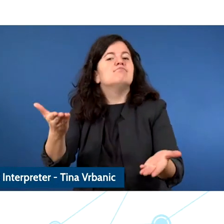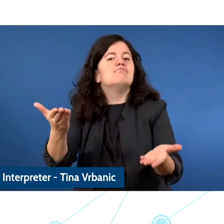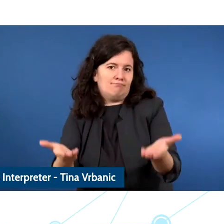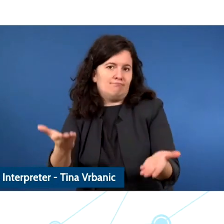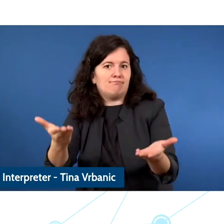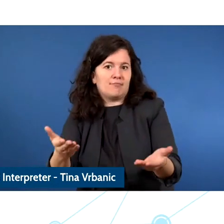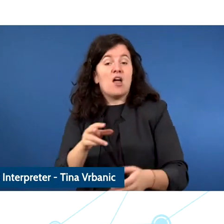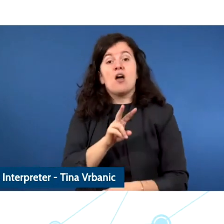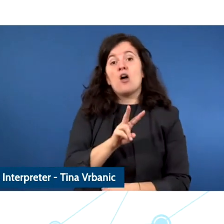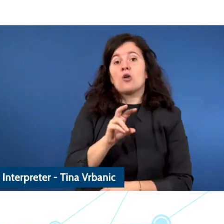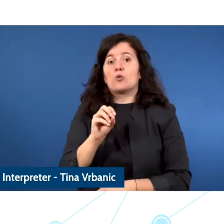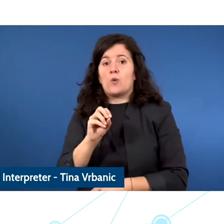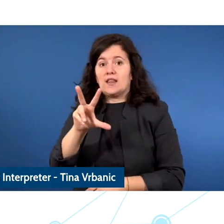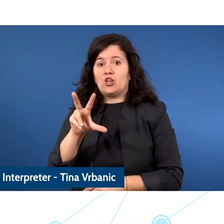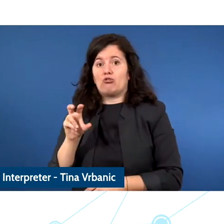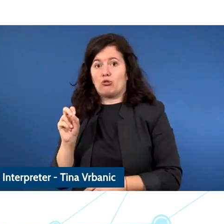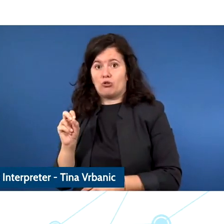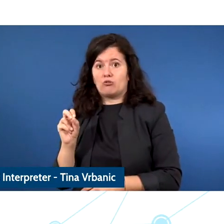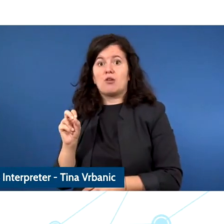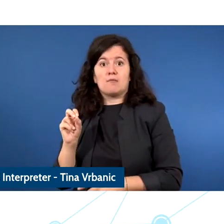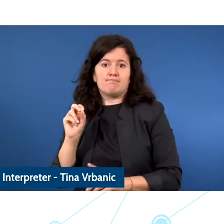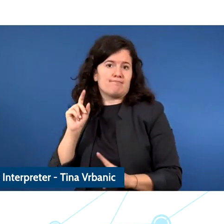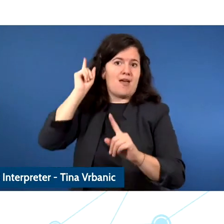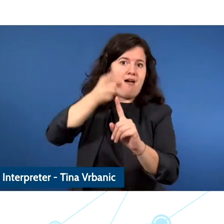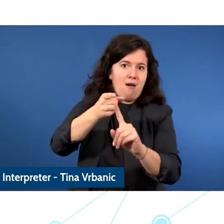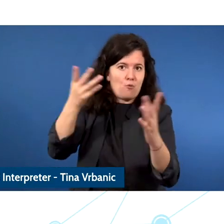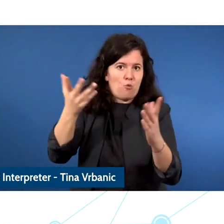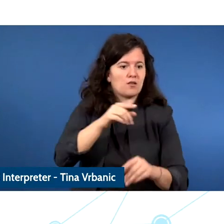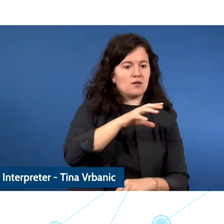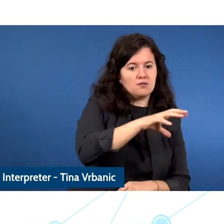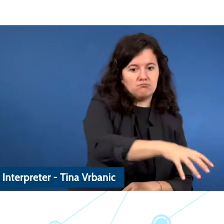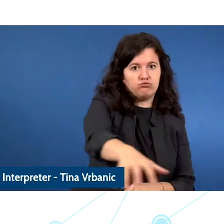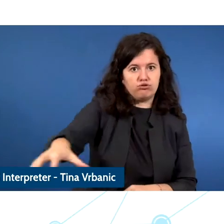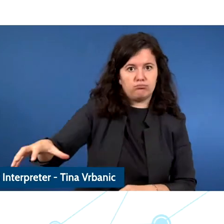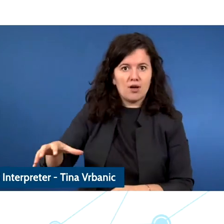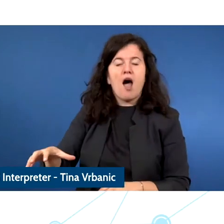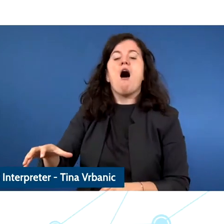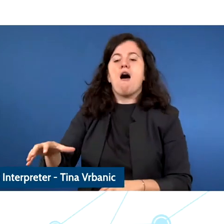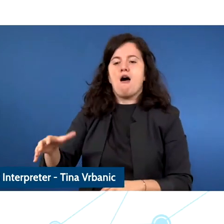that the states have naive grade through the next years by looking at what already